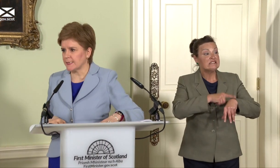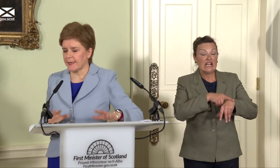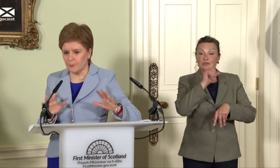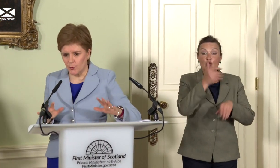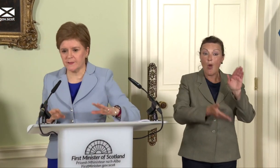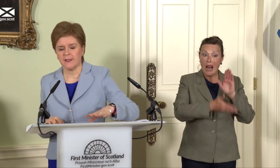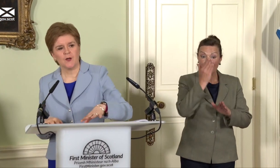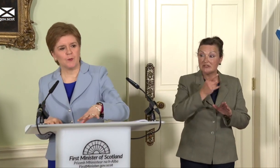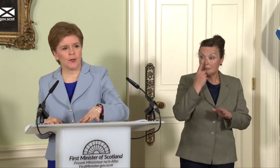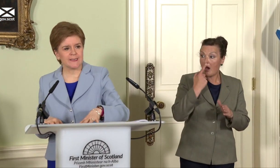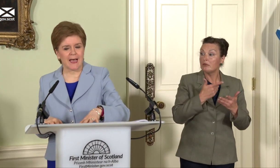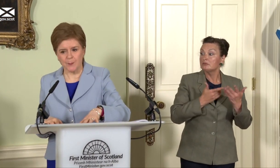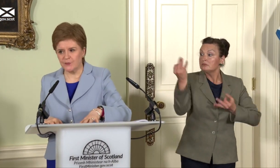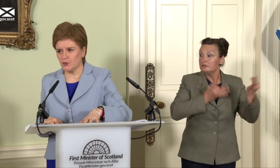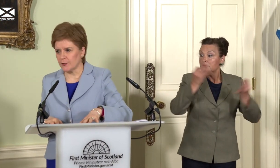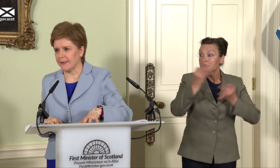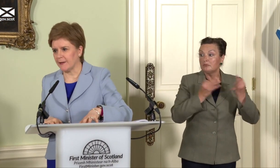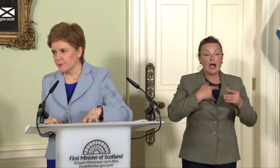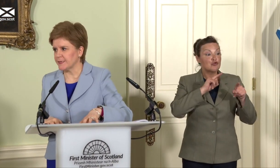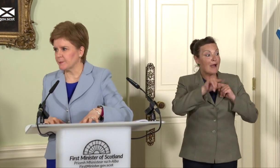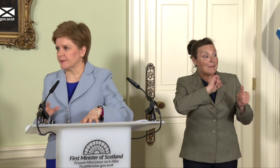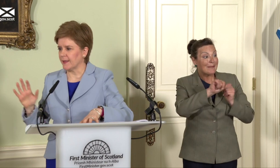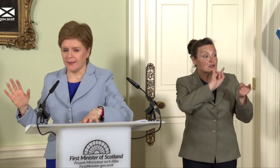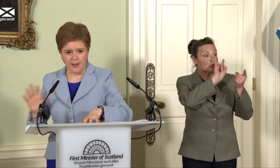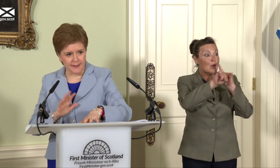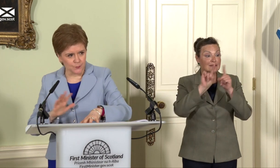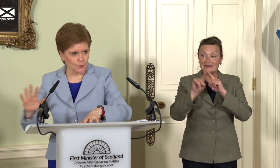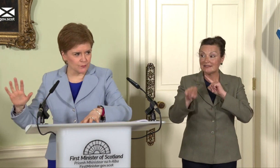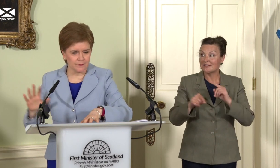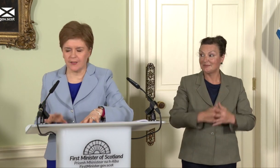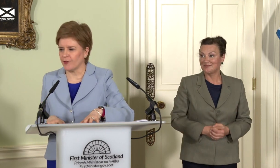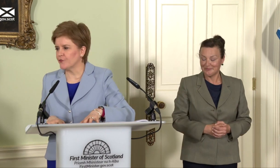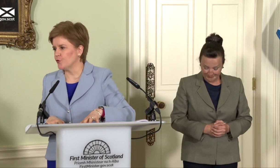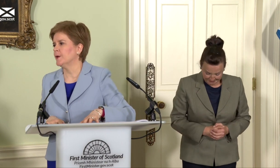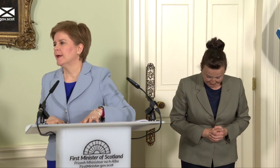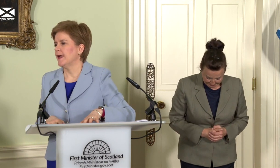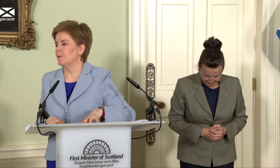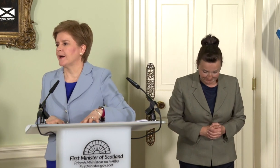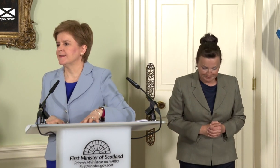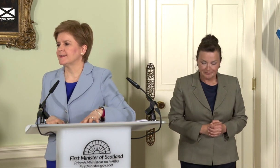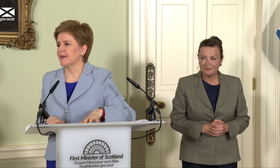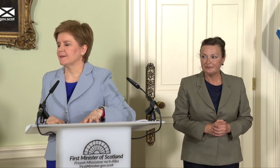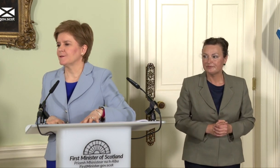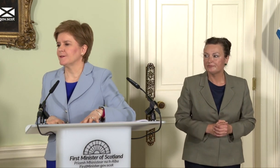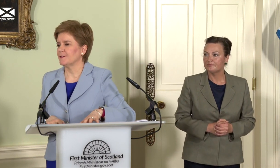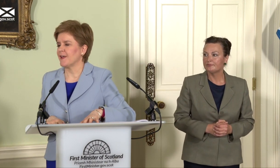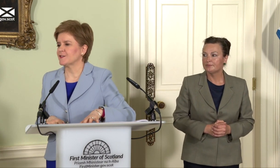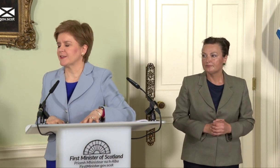I can’t promise we will get to absolutely everybody, but I will get round the room as effectively as